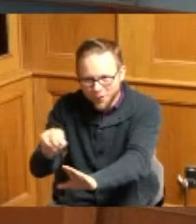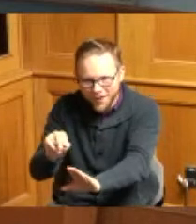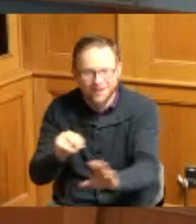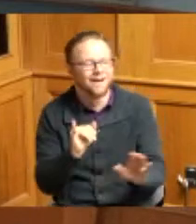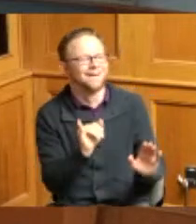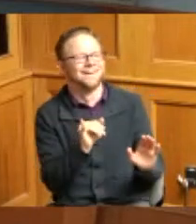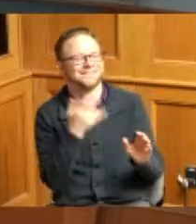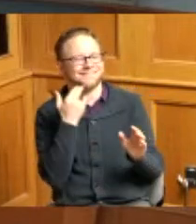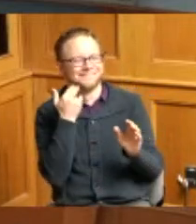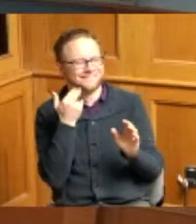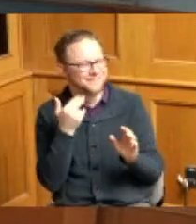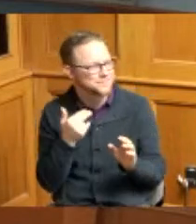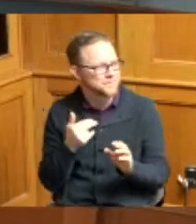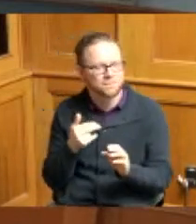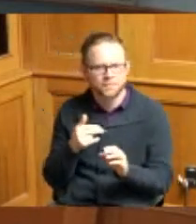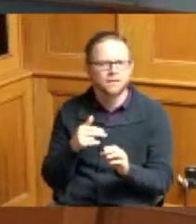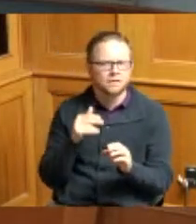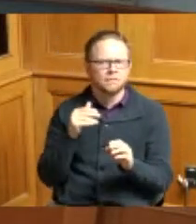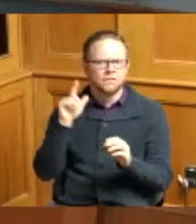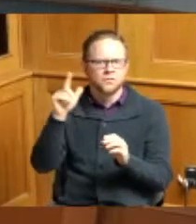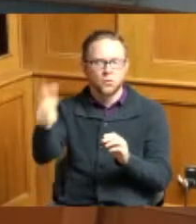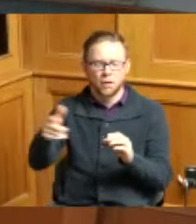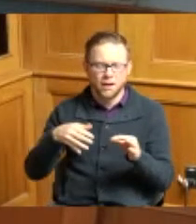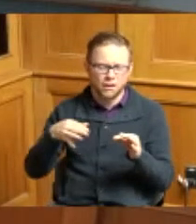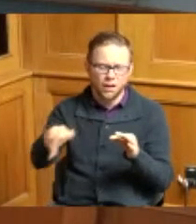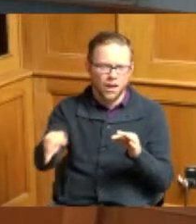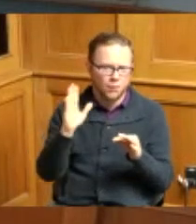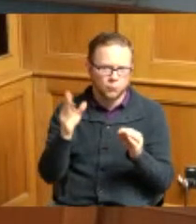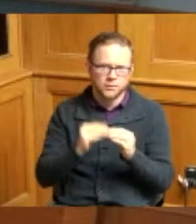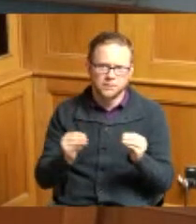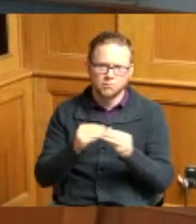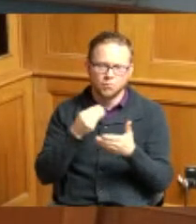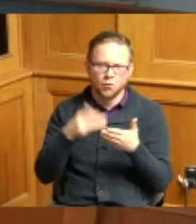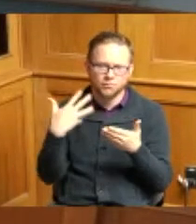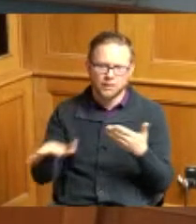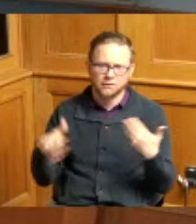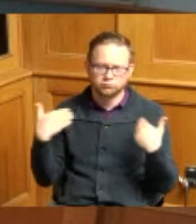yeah it would be a lot more expensive if we tried to do this independently it's not just digging up